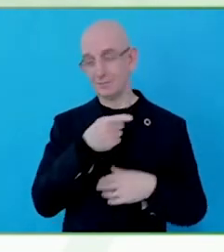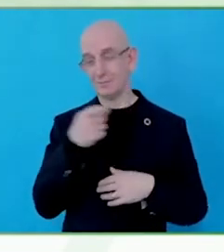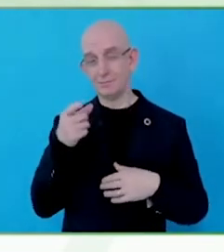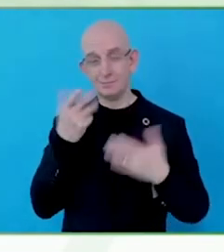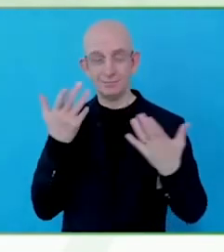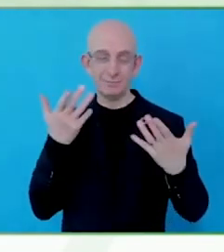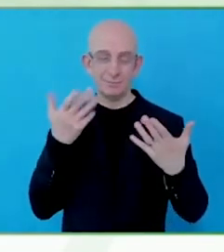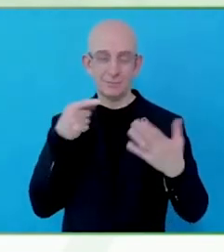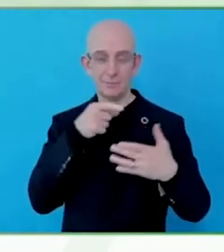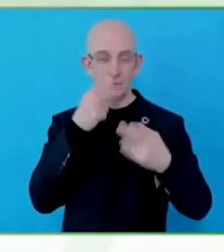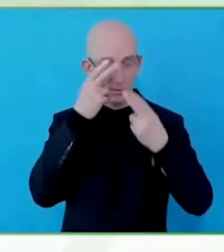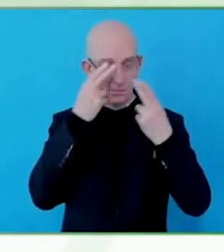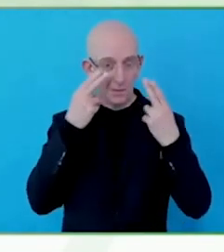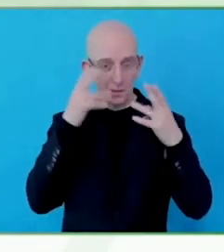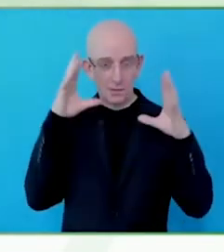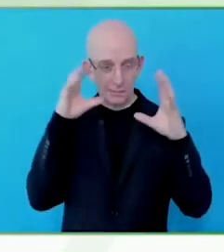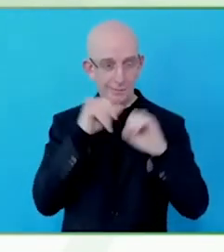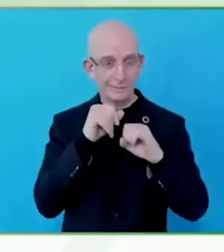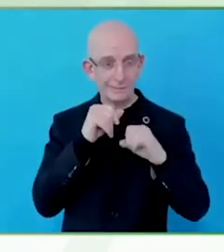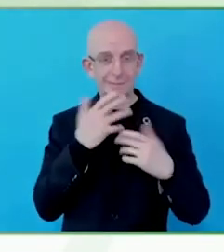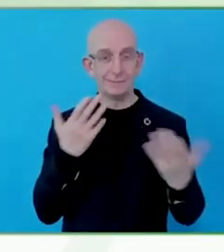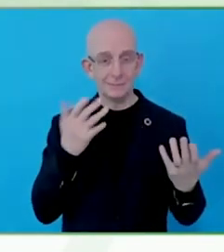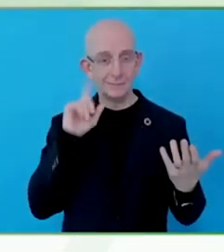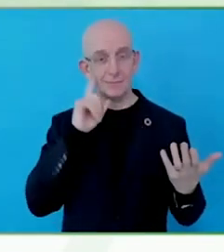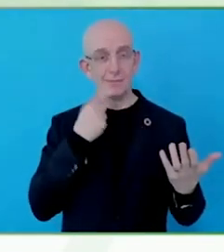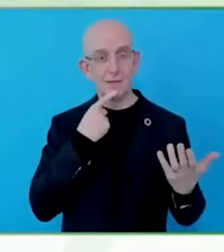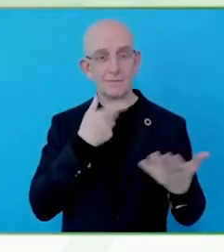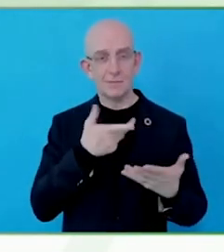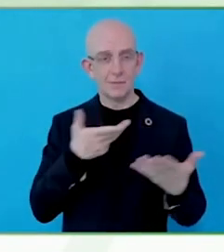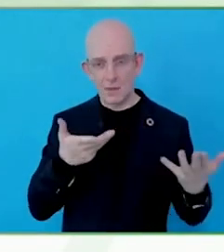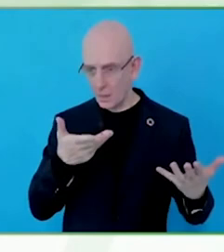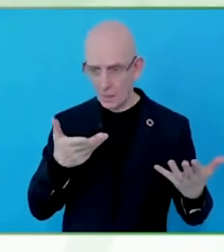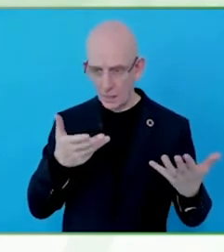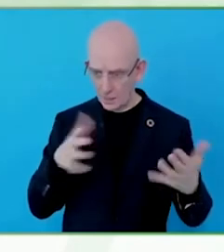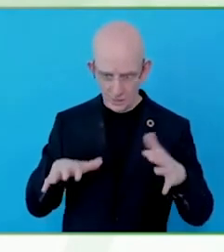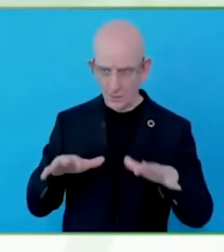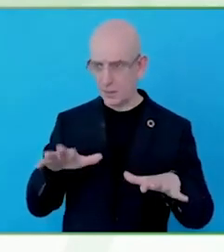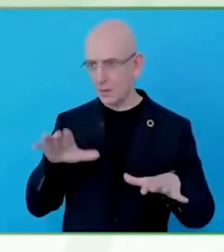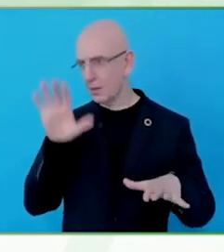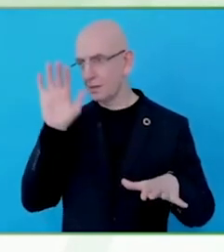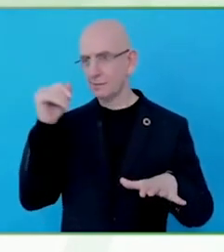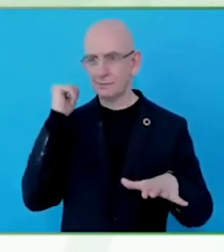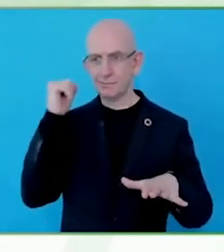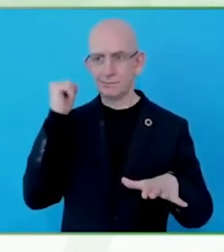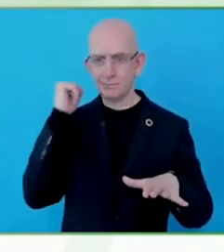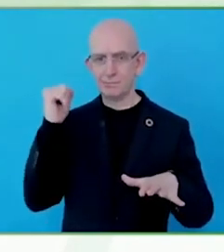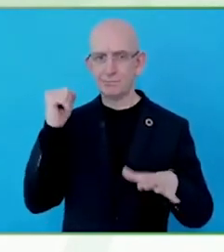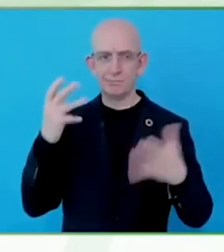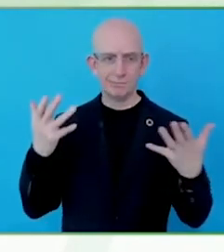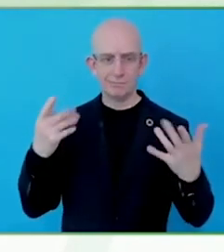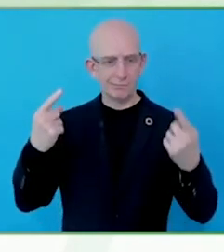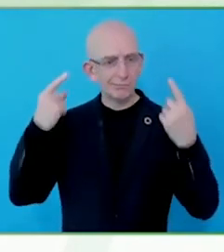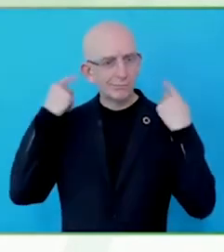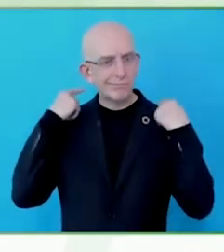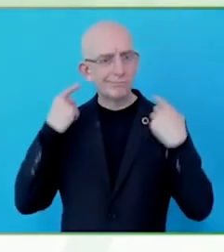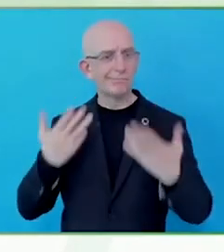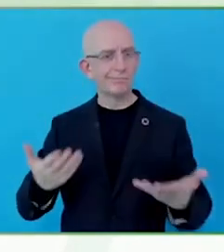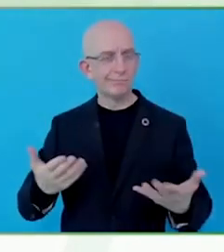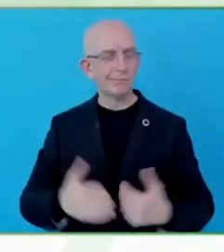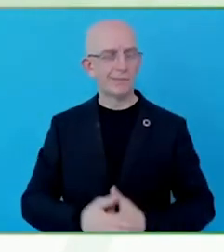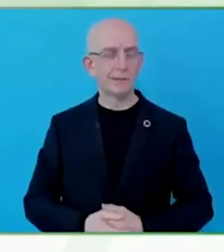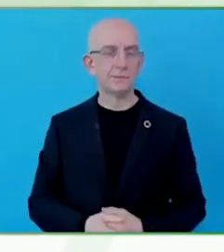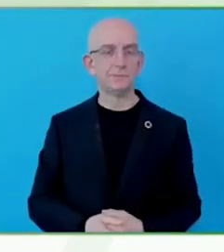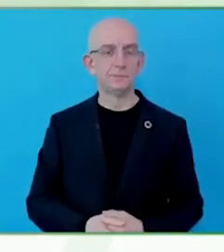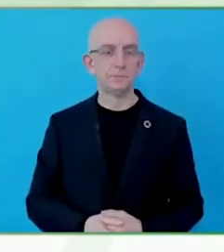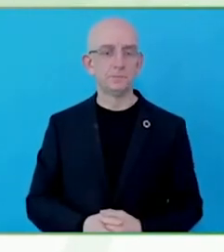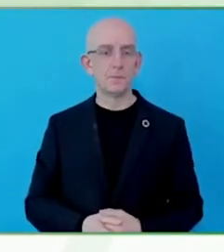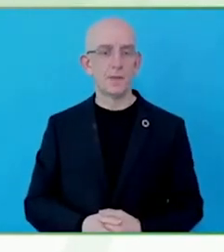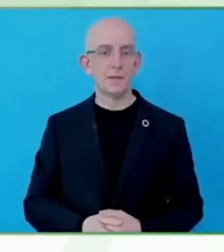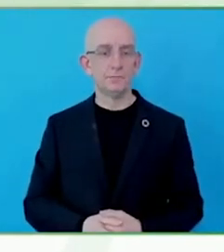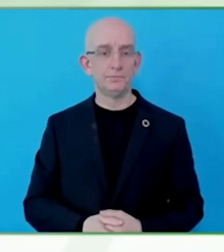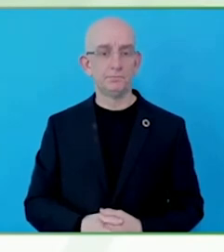You begin to see some very interesting movements now from one